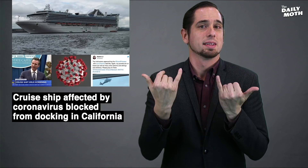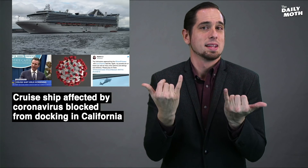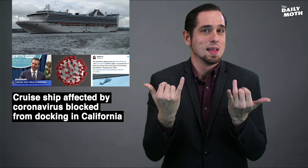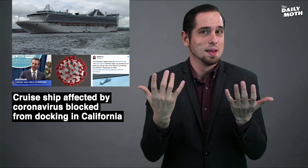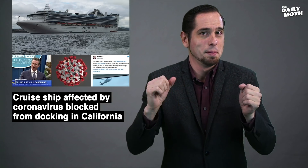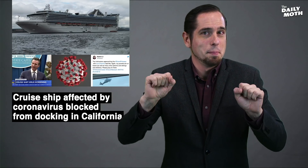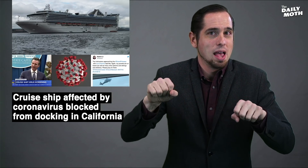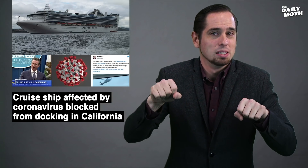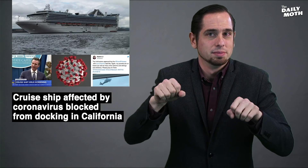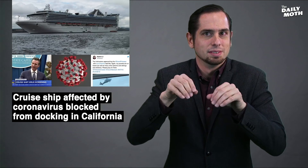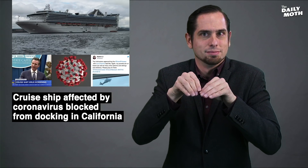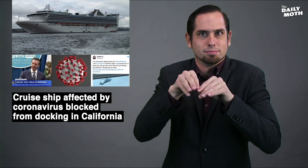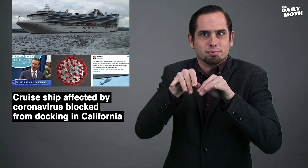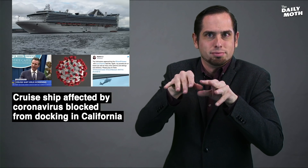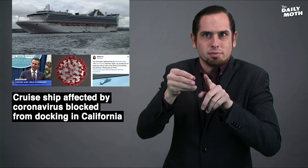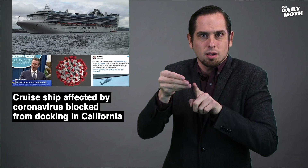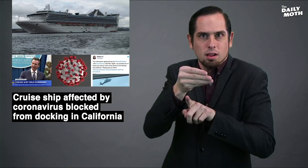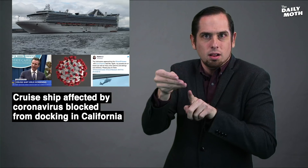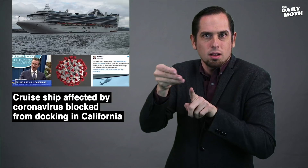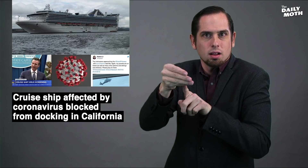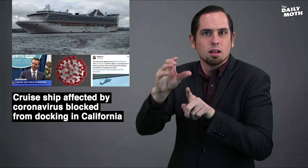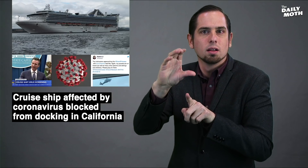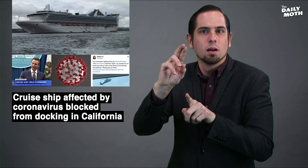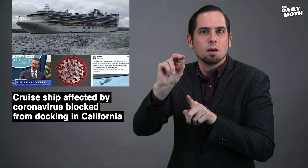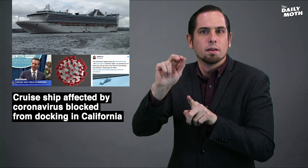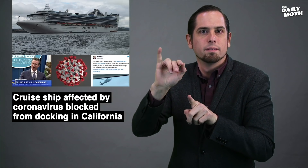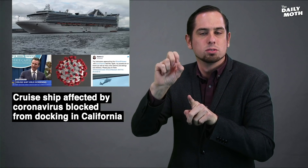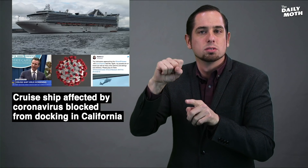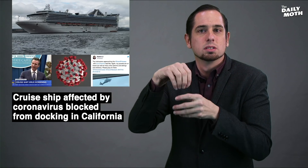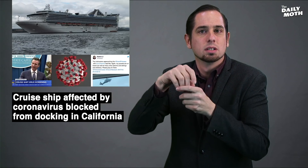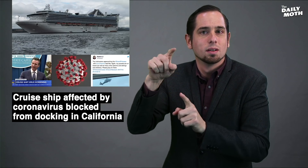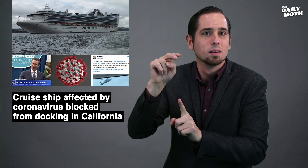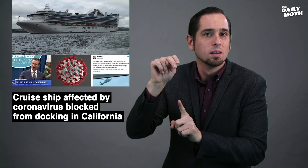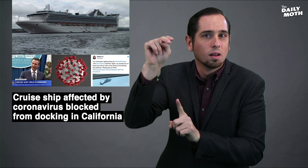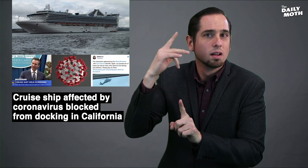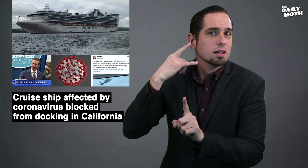There is now a potential cluster of coronavirus cases in Northern